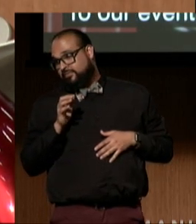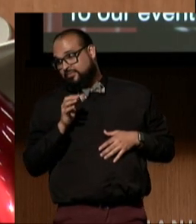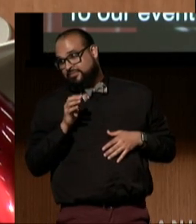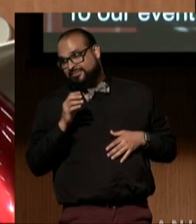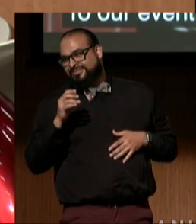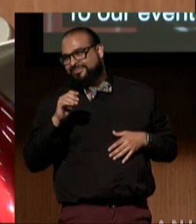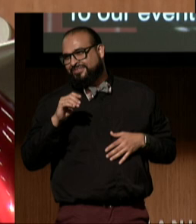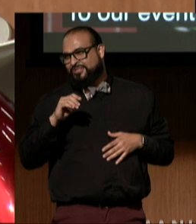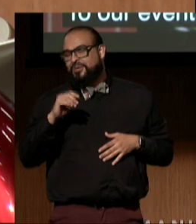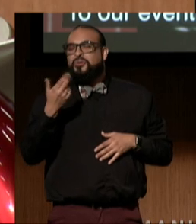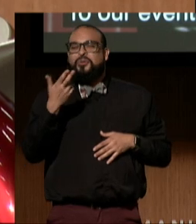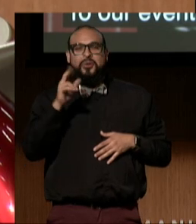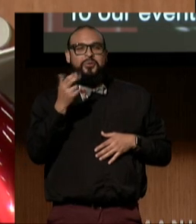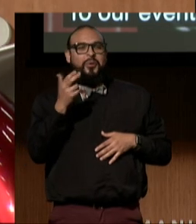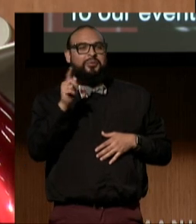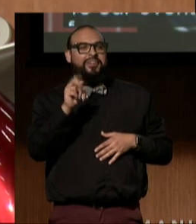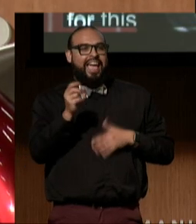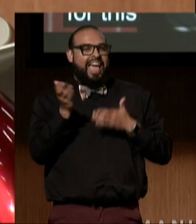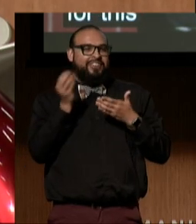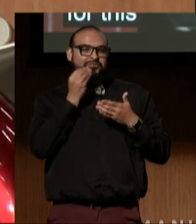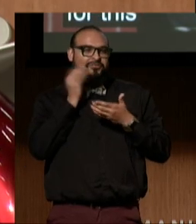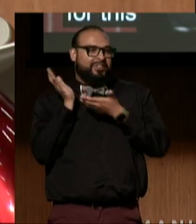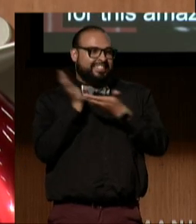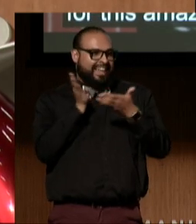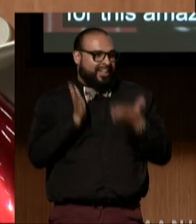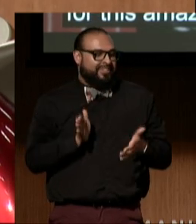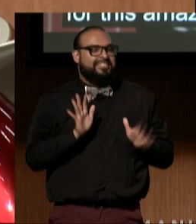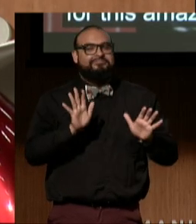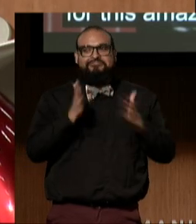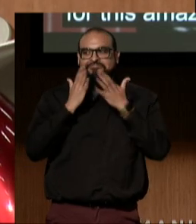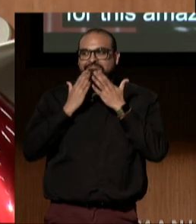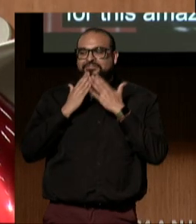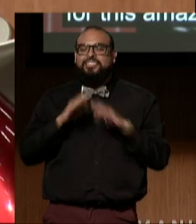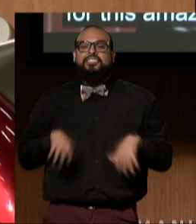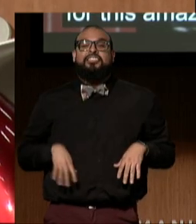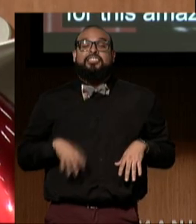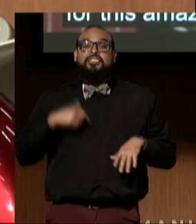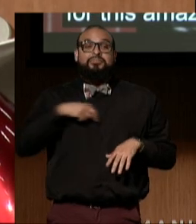And finally, we need to take a moment